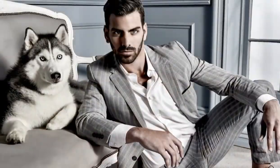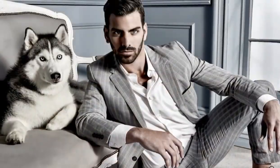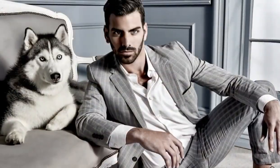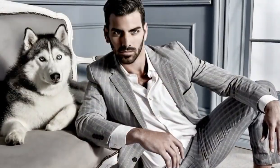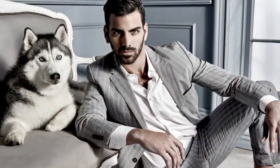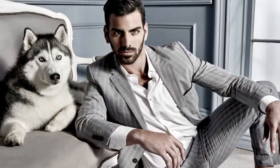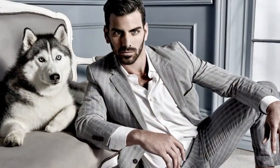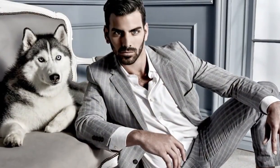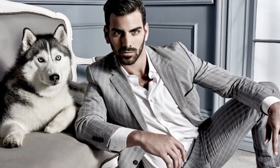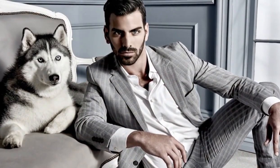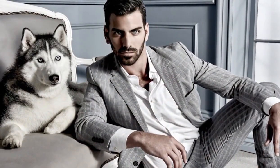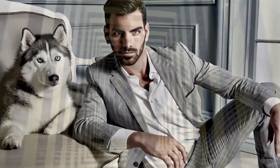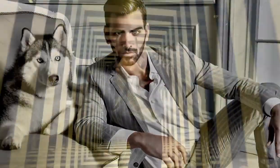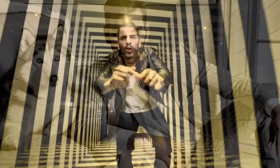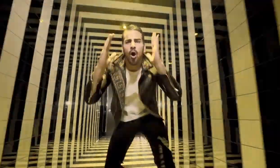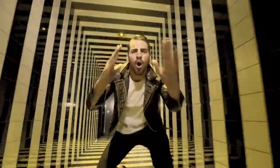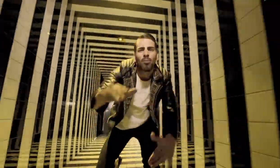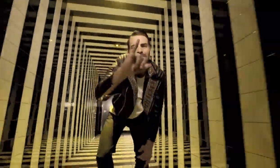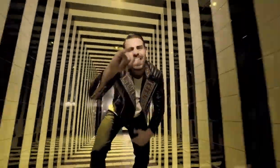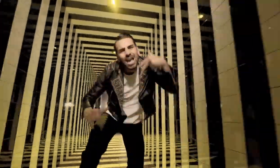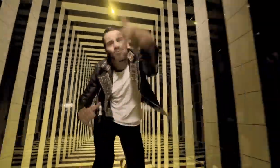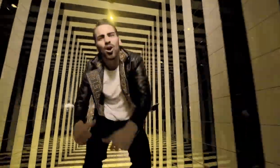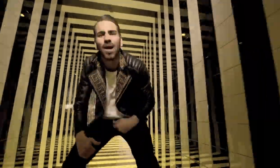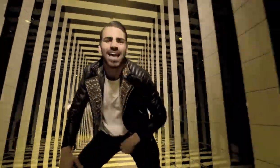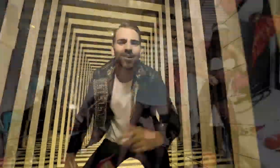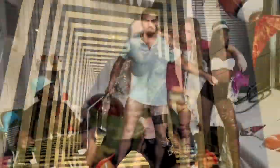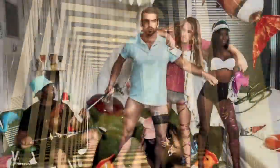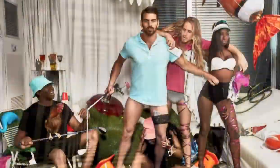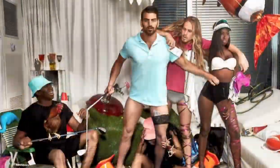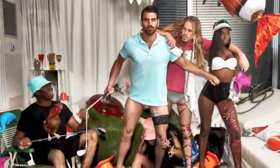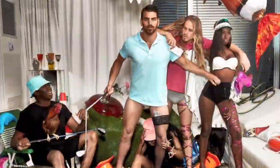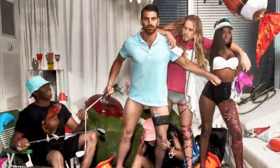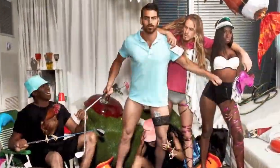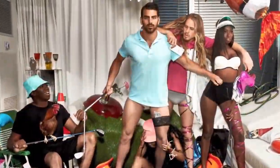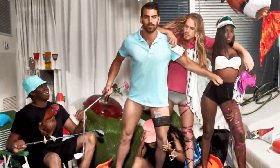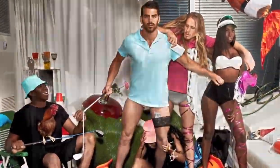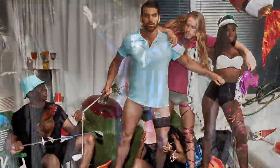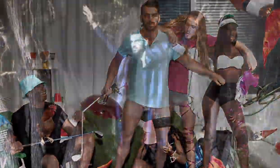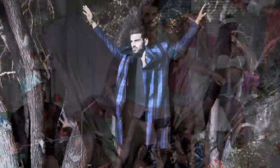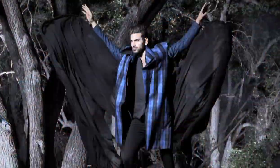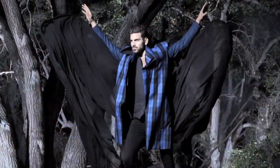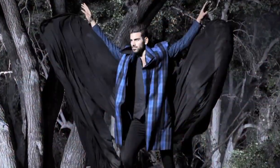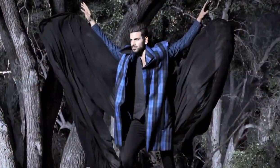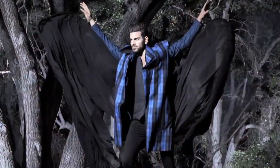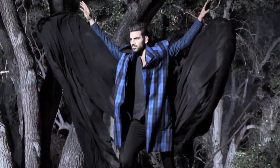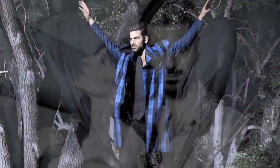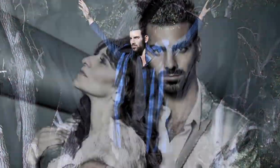My winning America's Next Top Model is actually a huge step to changing the world's perspective on the Deaf community